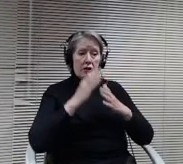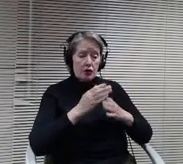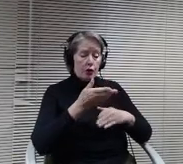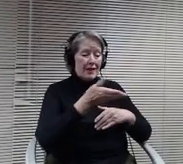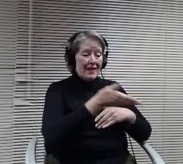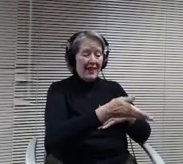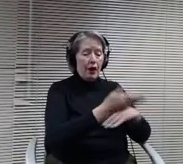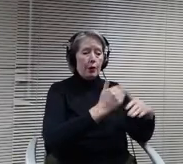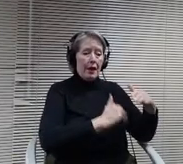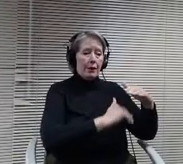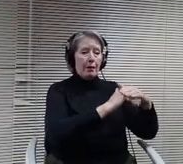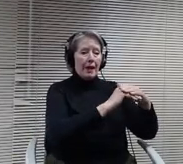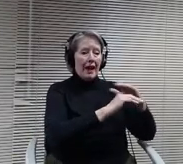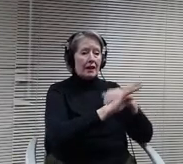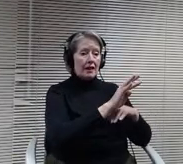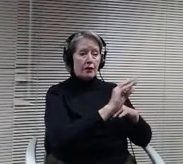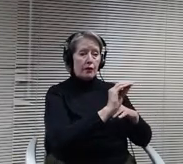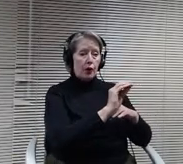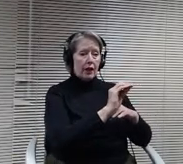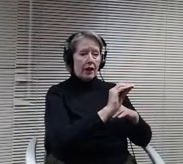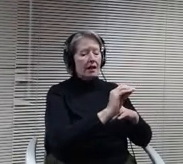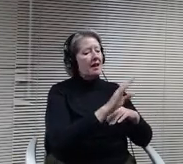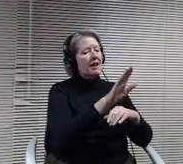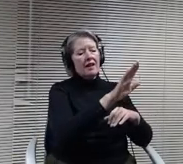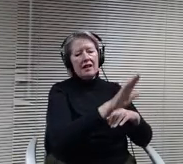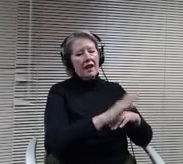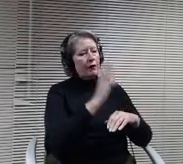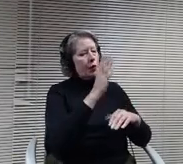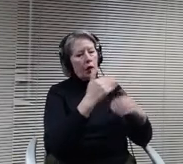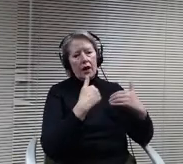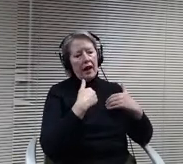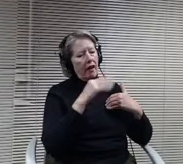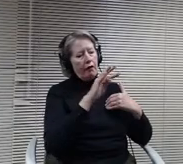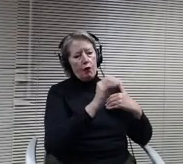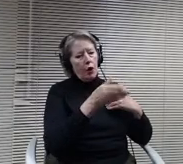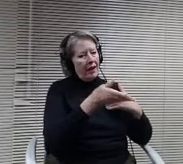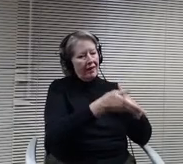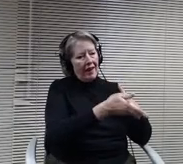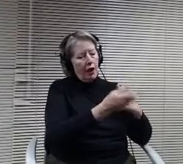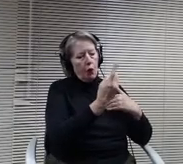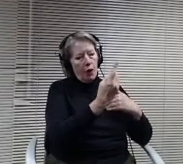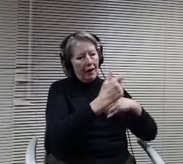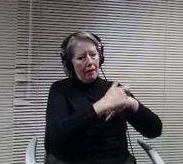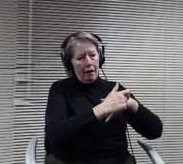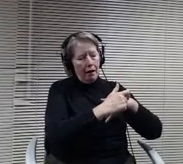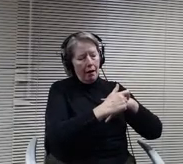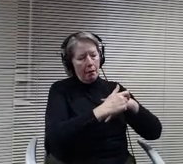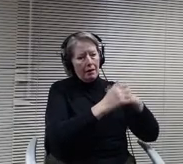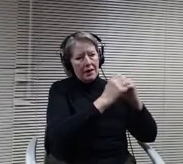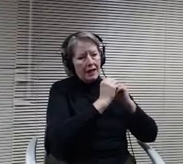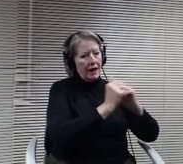40LB in one one space at one time. Some students are more significantly impaired that will stay on site the majority of